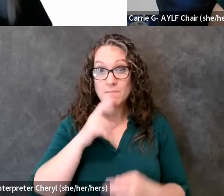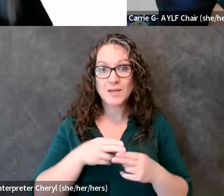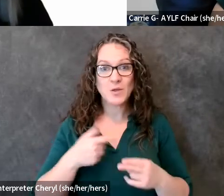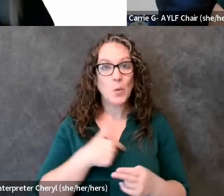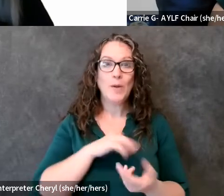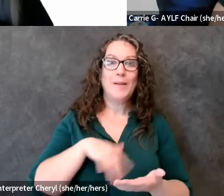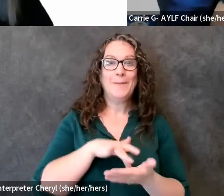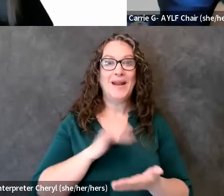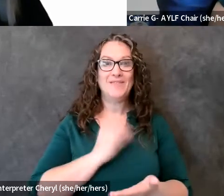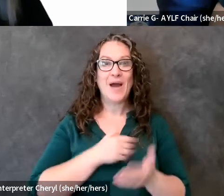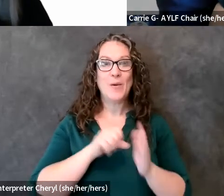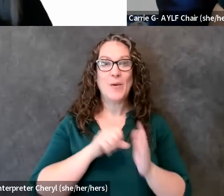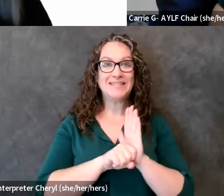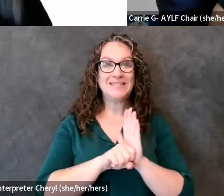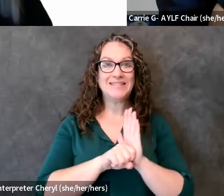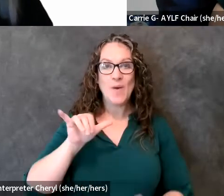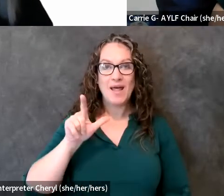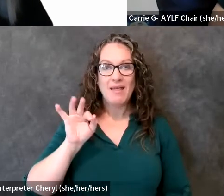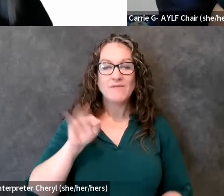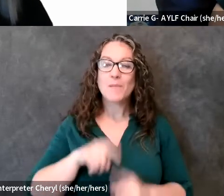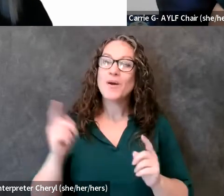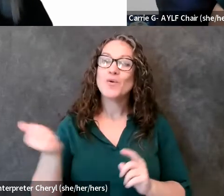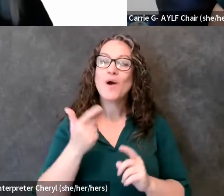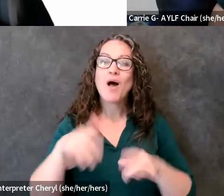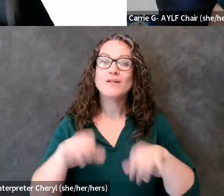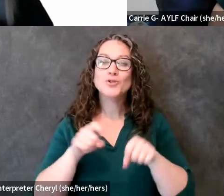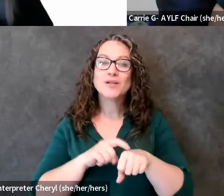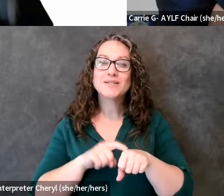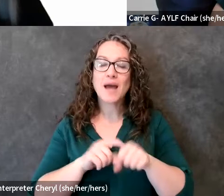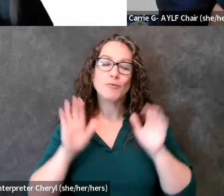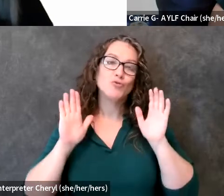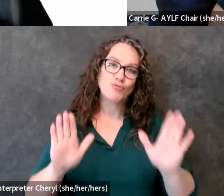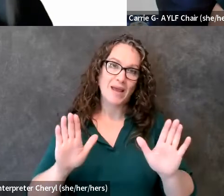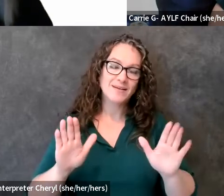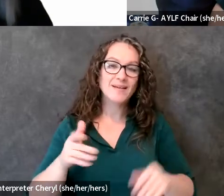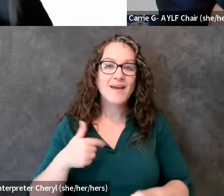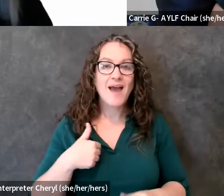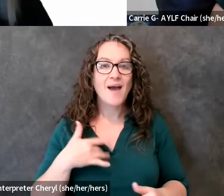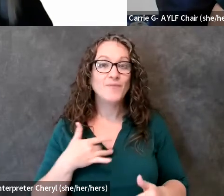so fact that you all took time out to come out was great i know i am feeling really excited about